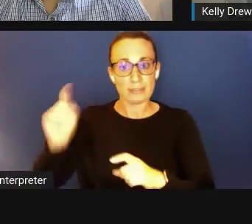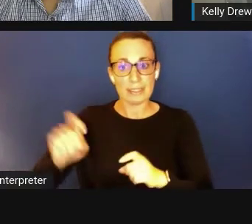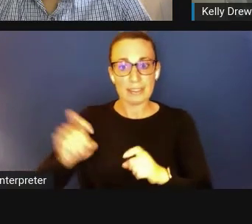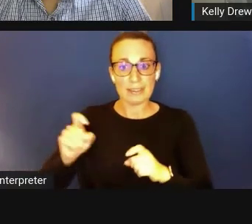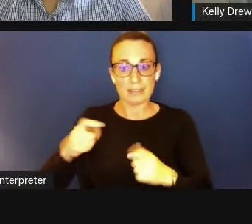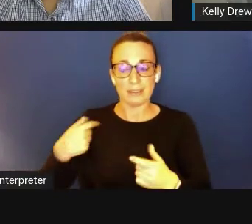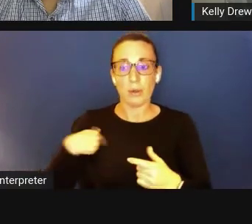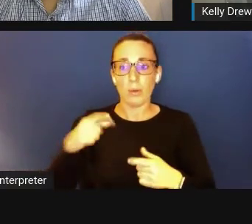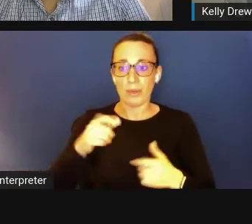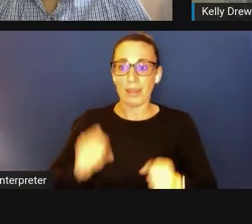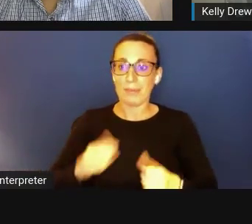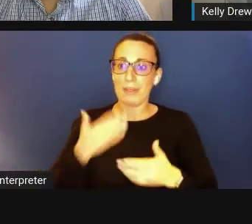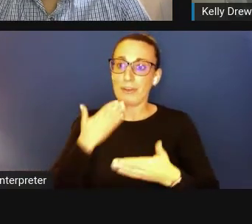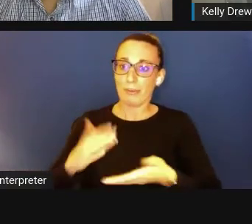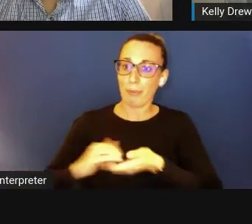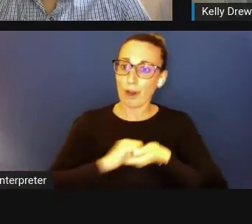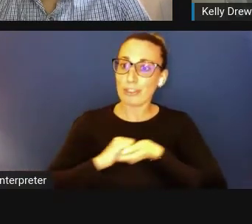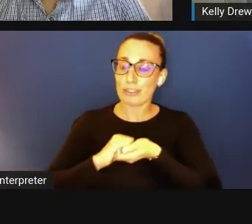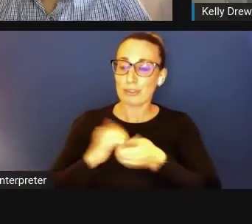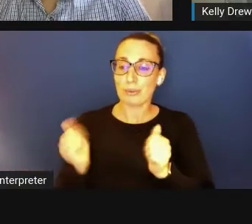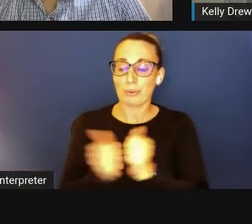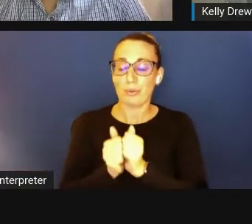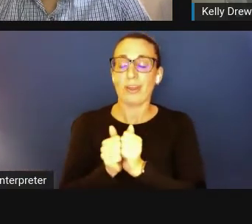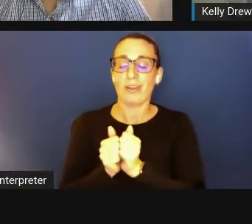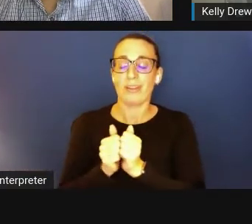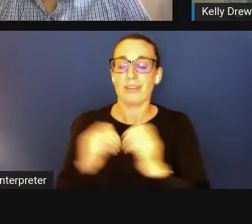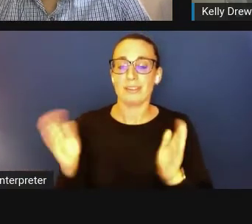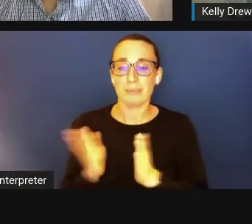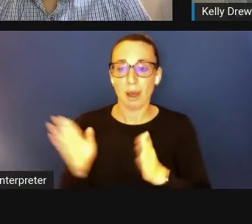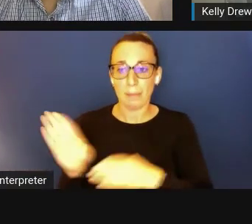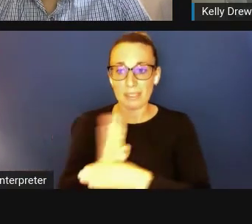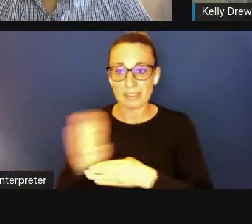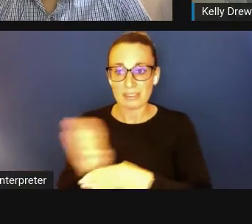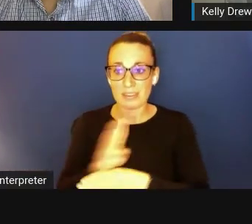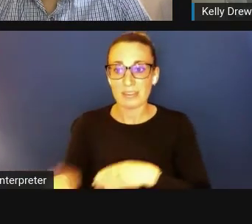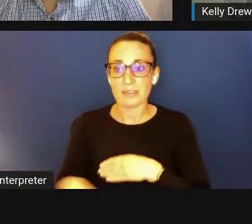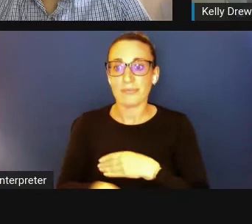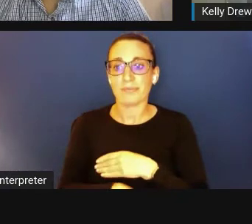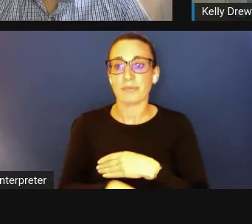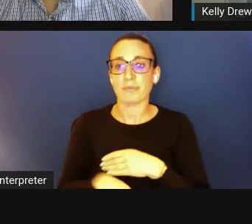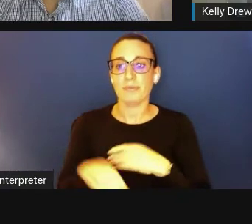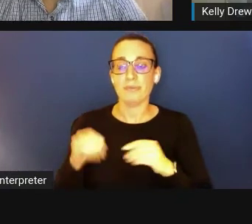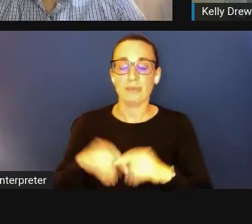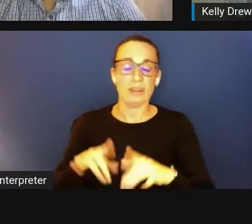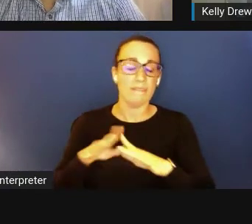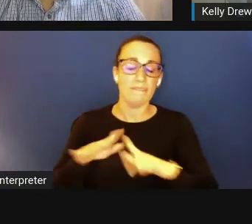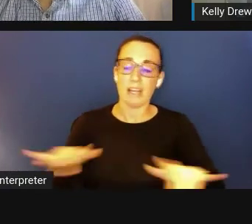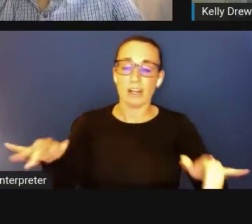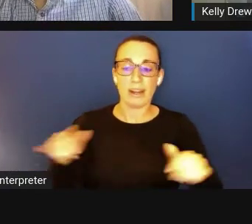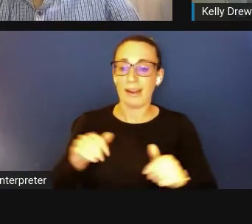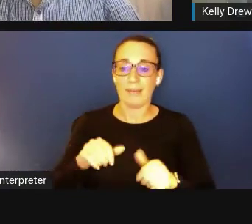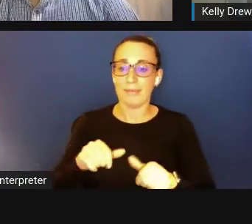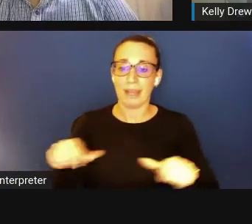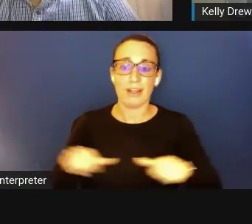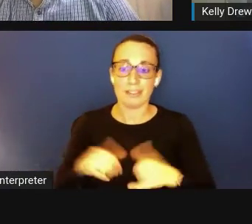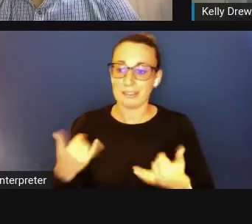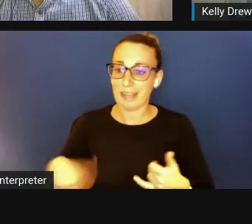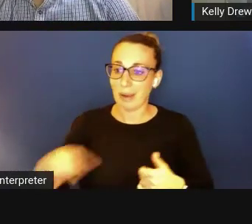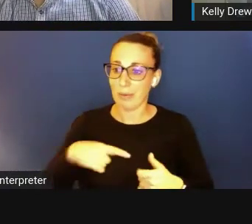with small businesses in myriad areas that we're just now seem to be grappling with